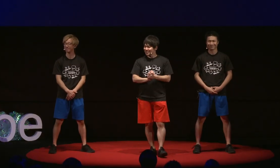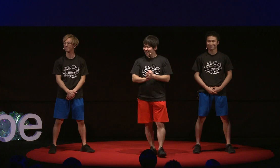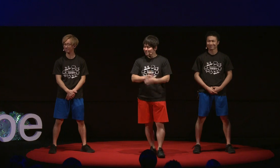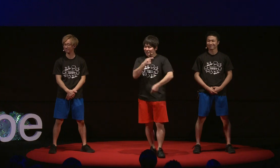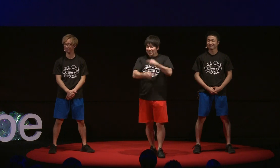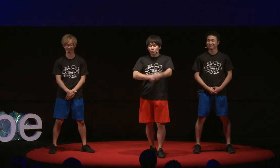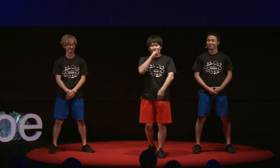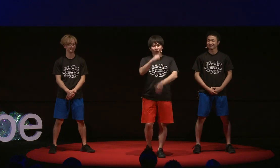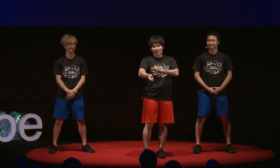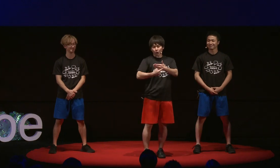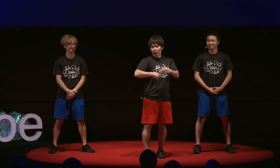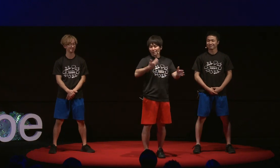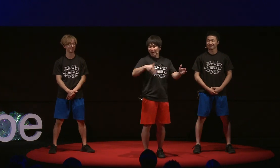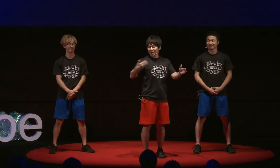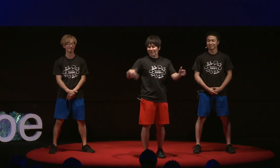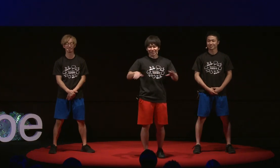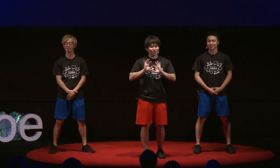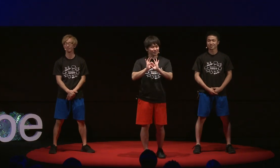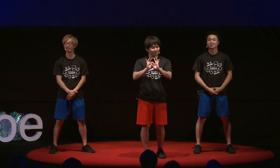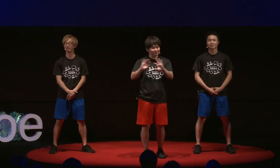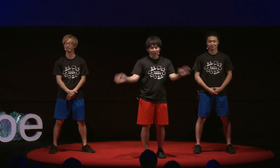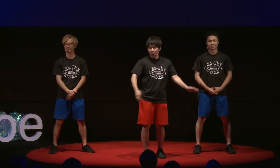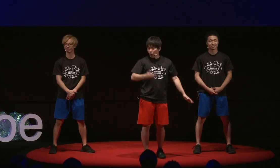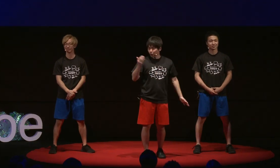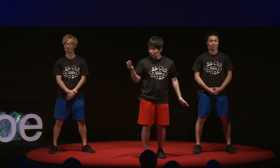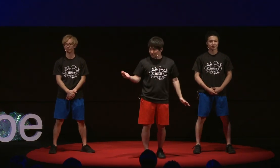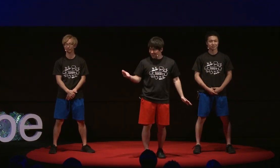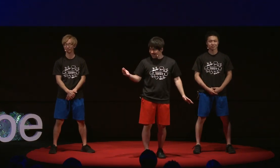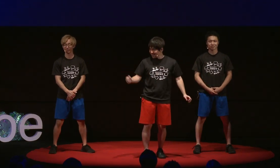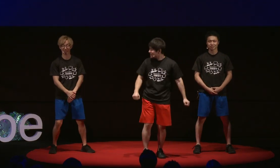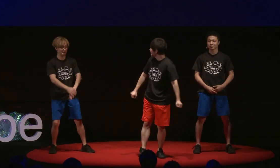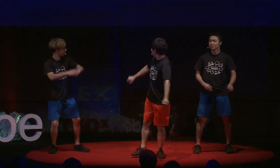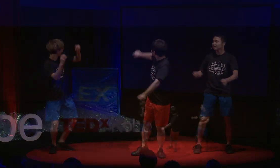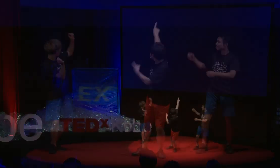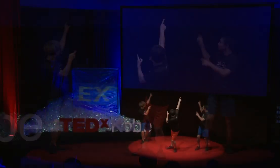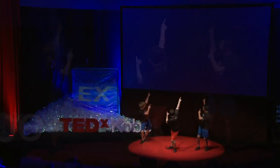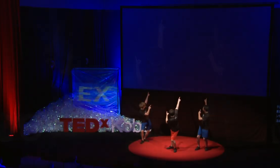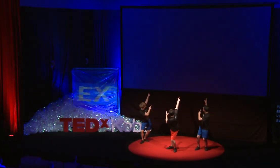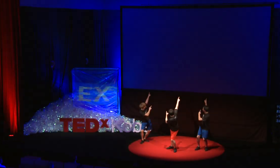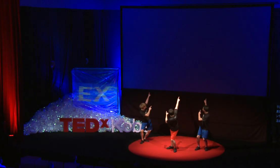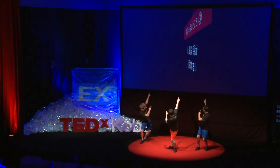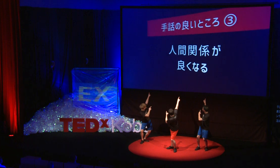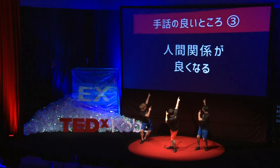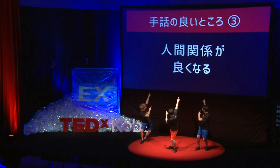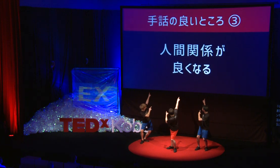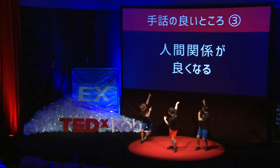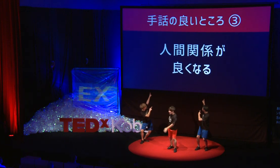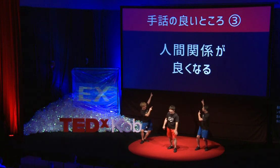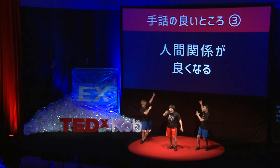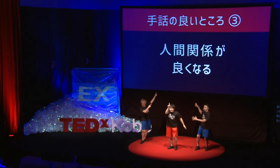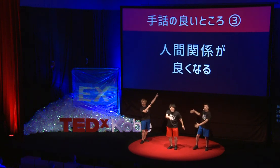There are even more benefits of sign language, though. Next up is this! [The Benefits #3]